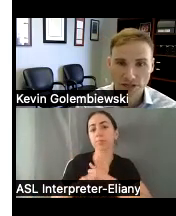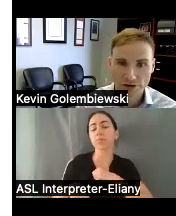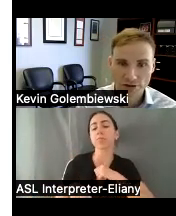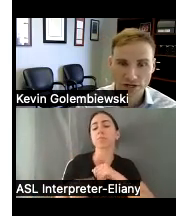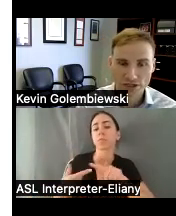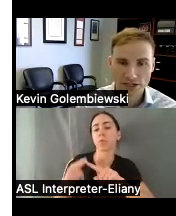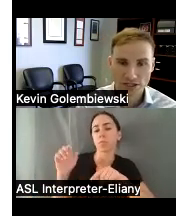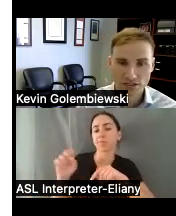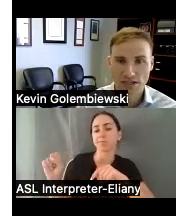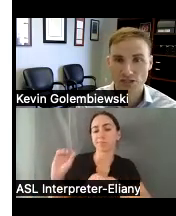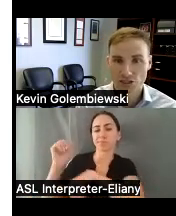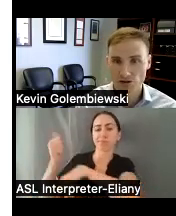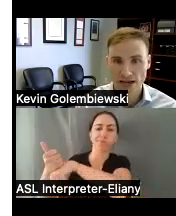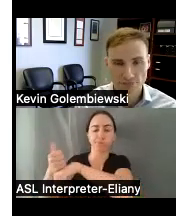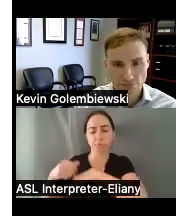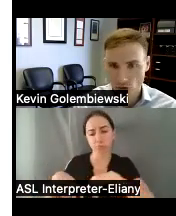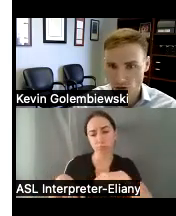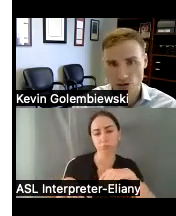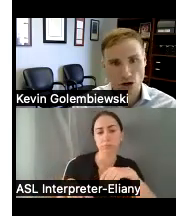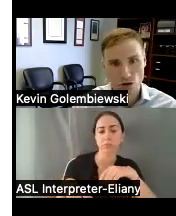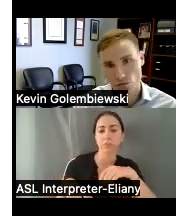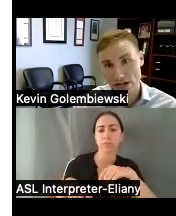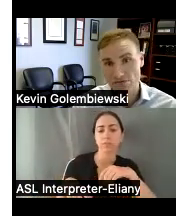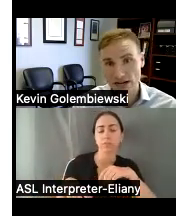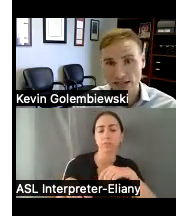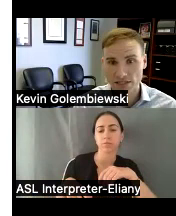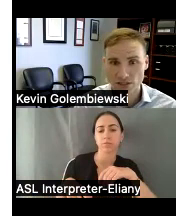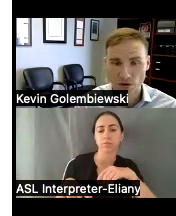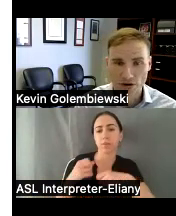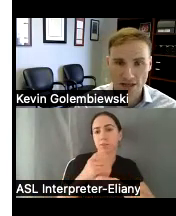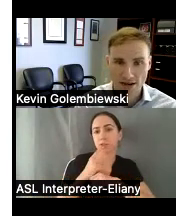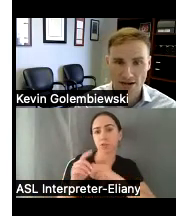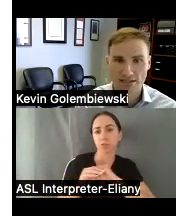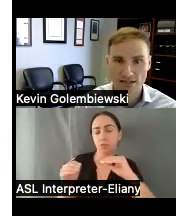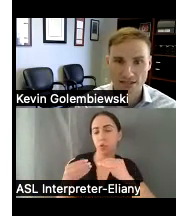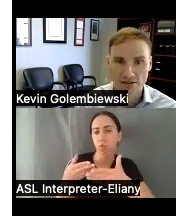Security Administration and ensure that there's no rights violations going on in that context either